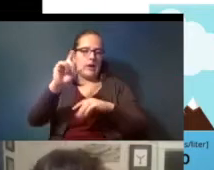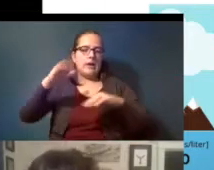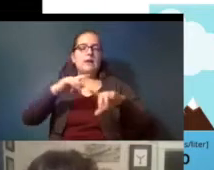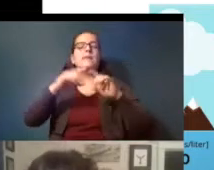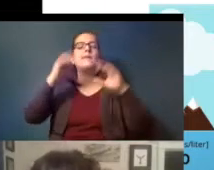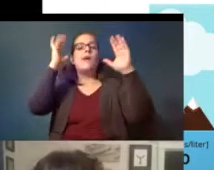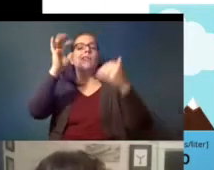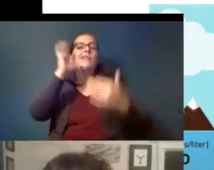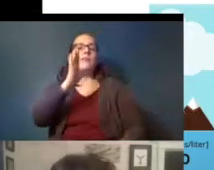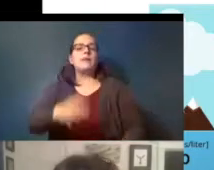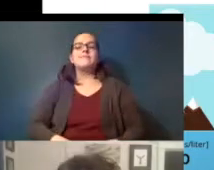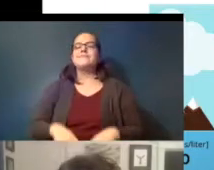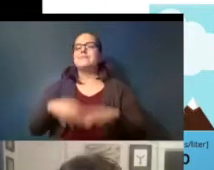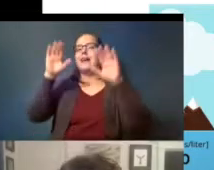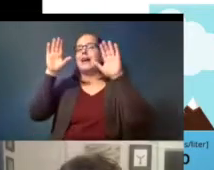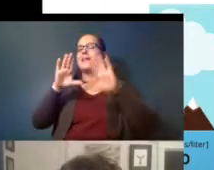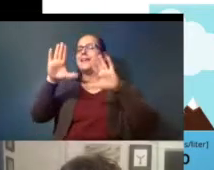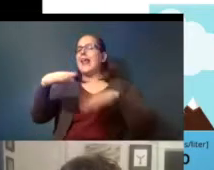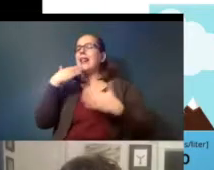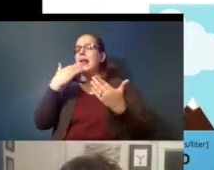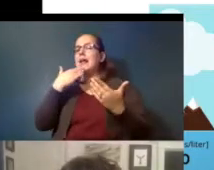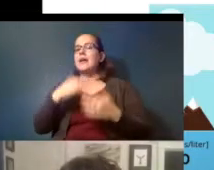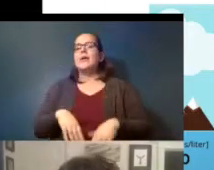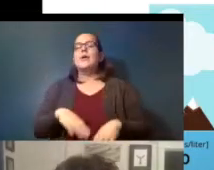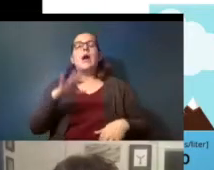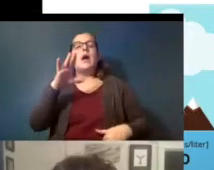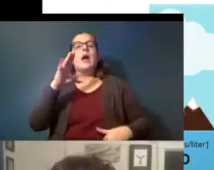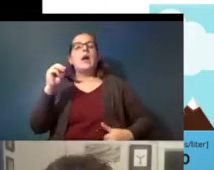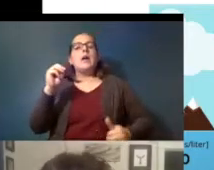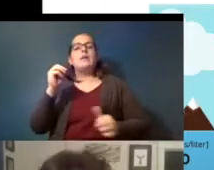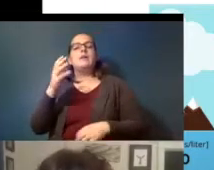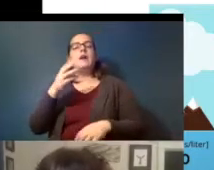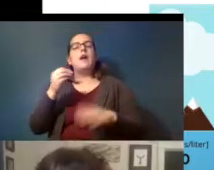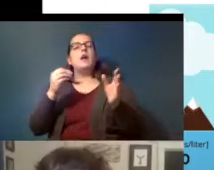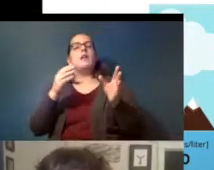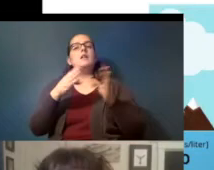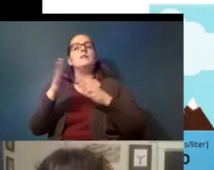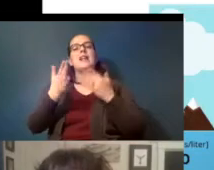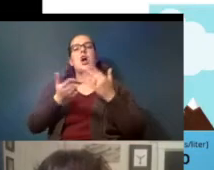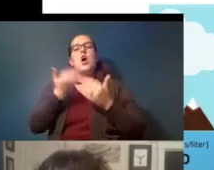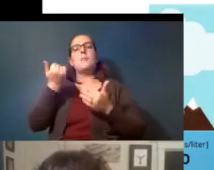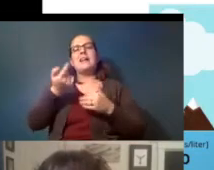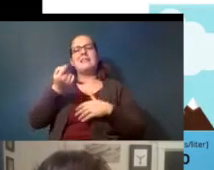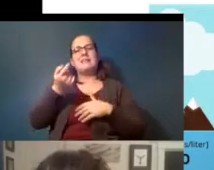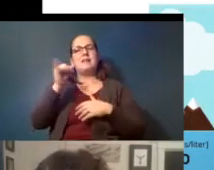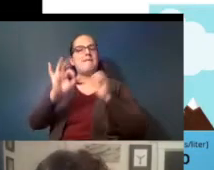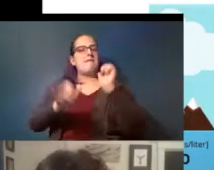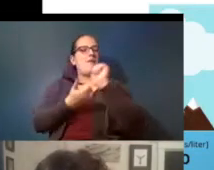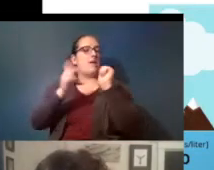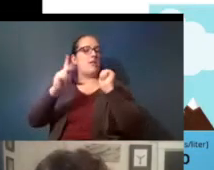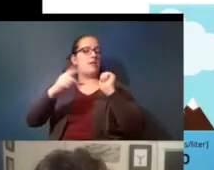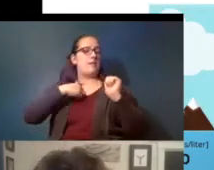great great thank you um and this is almost a little bit of a follow-up i think kathleen asks